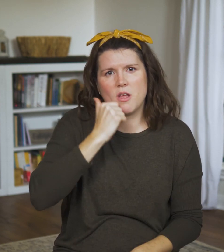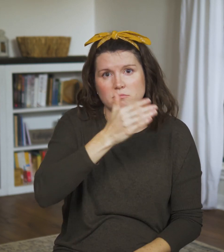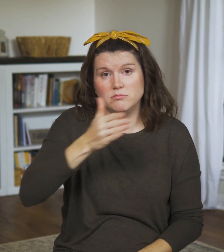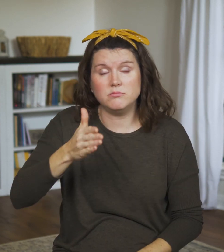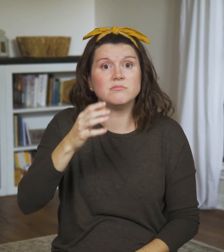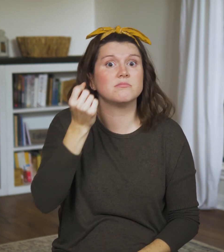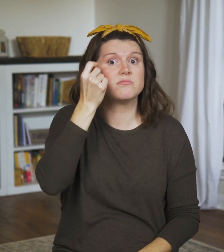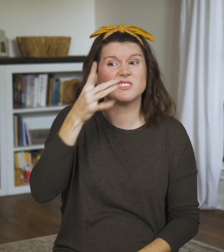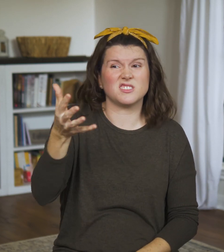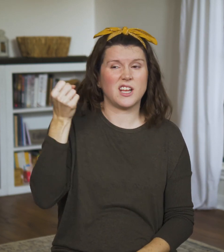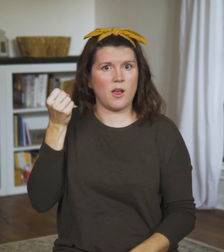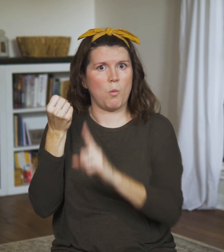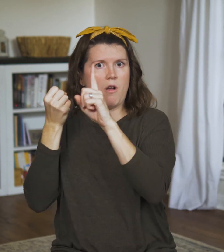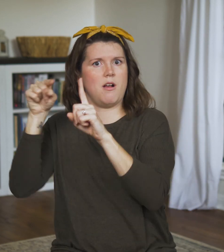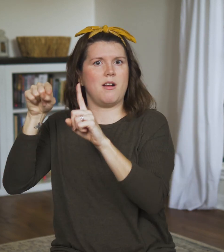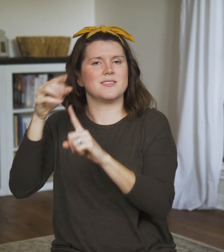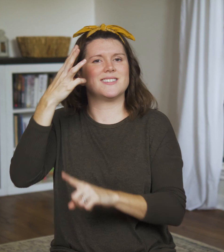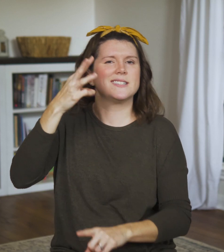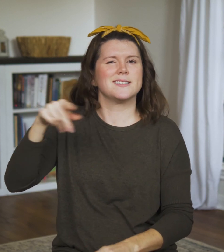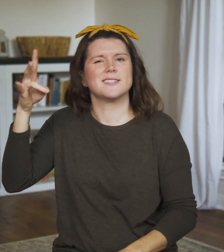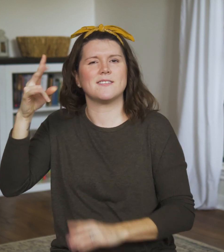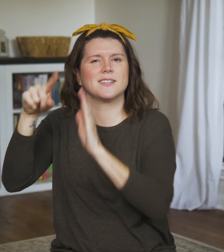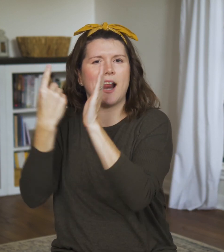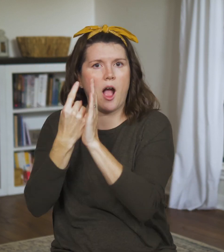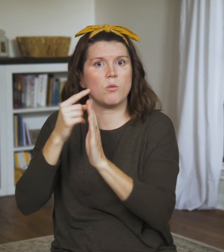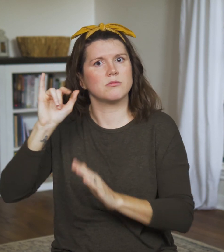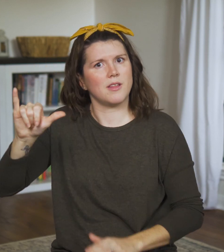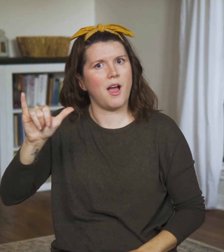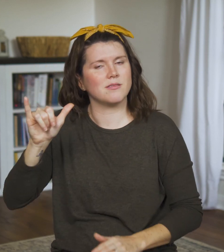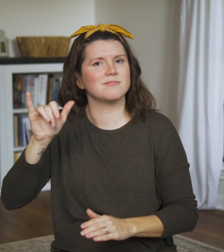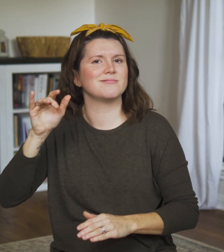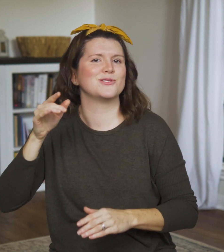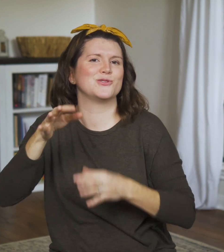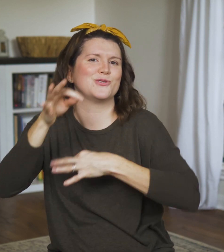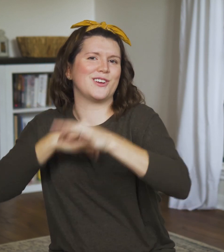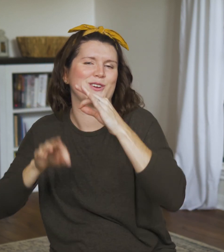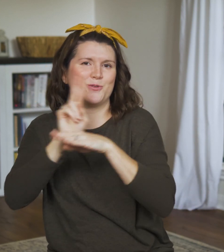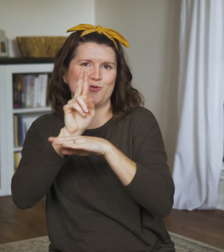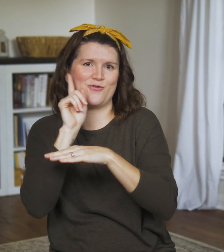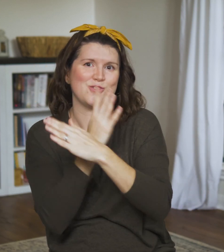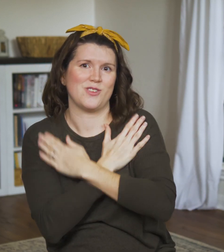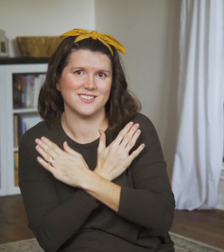in mass quantities. But by requiring sacrifices,